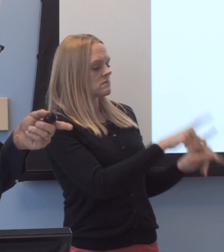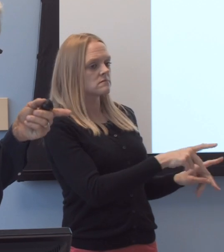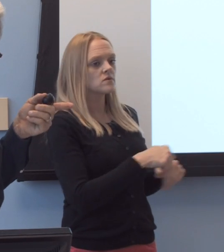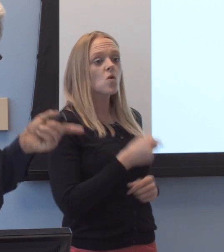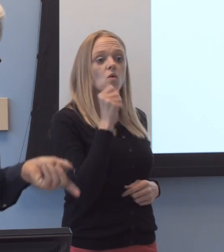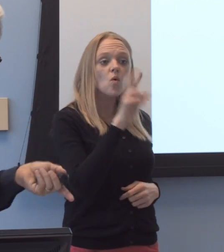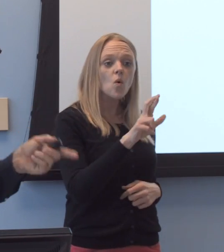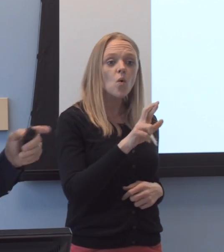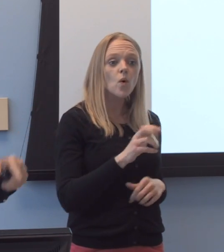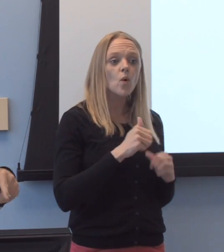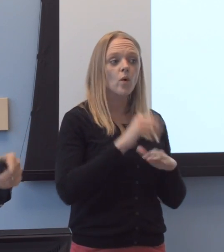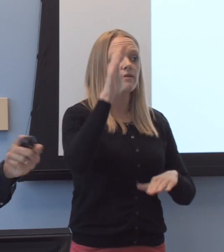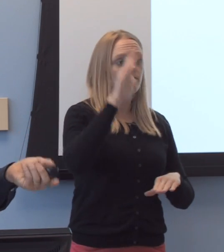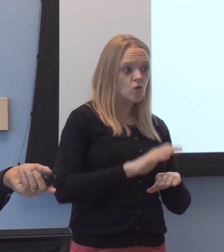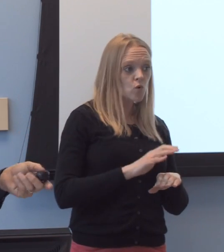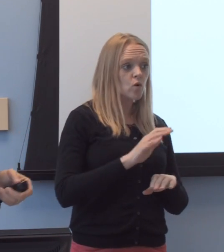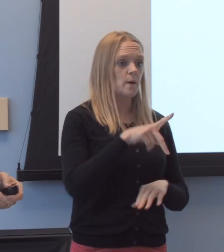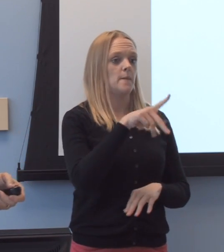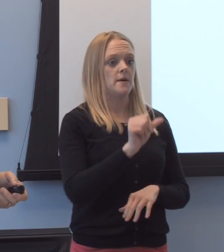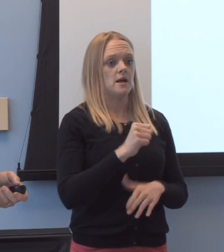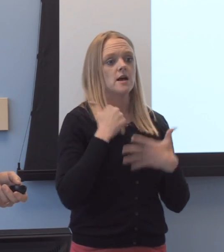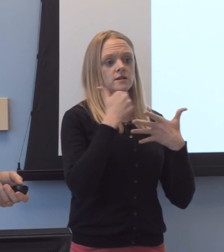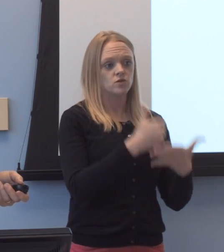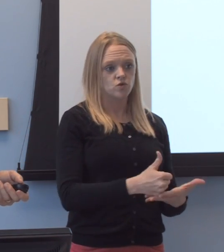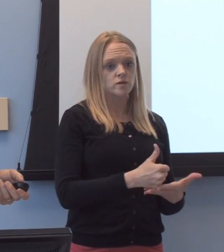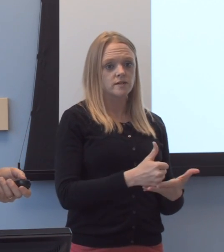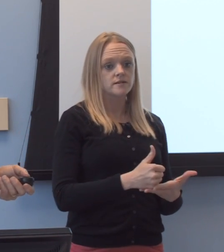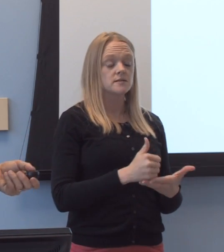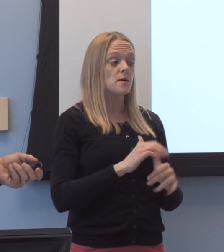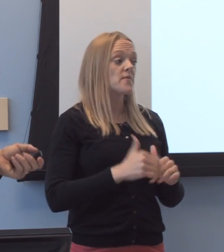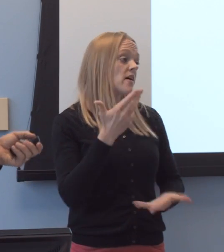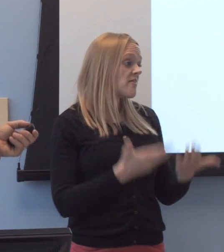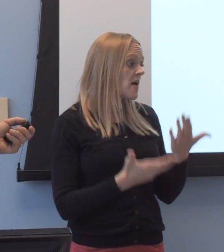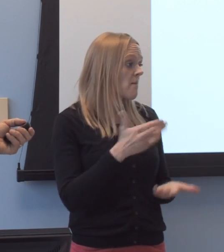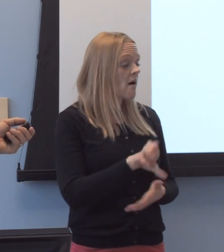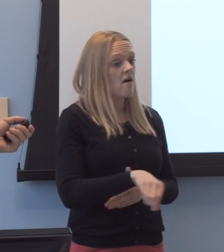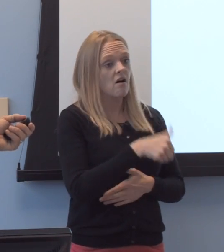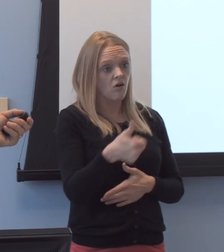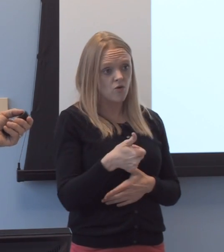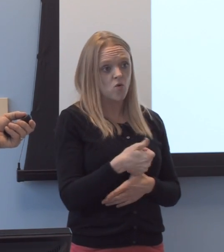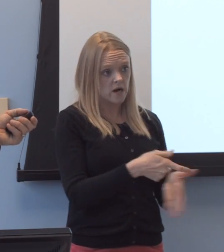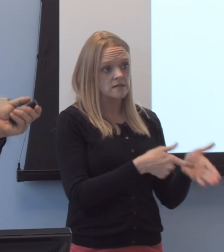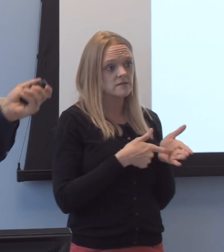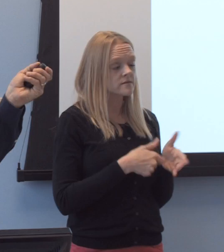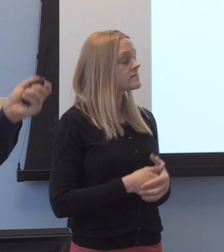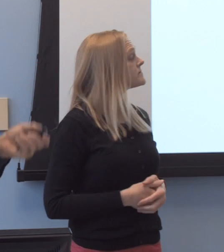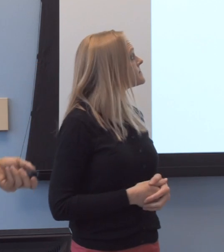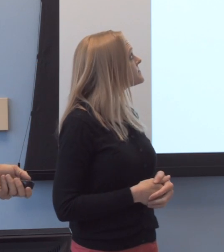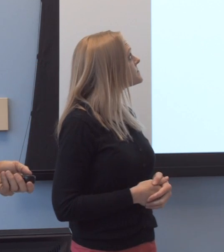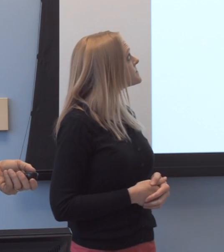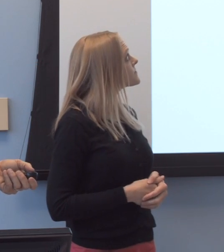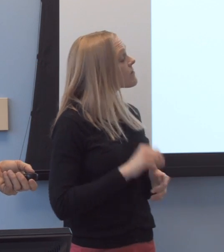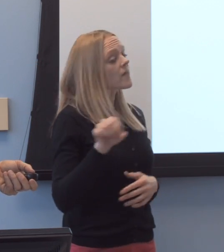or with fewer PAs to assist them then they might otherwise require without it. Um, a-and again, another vignette